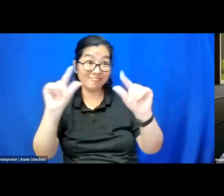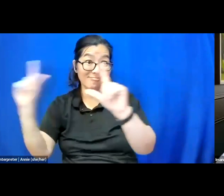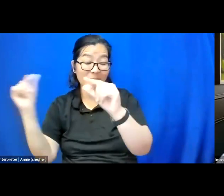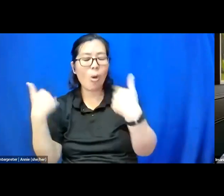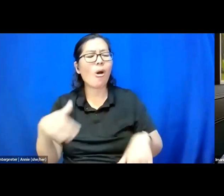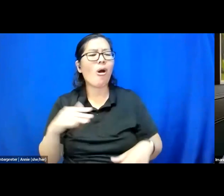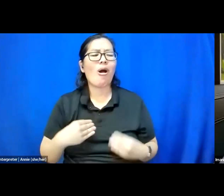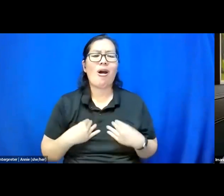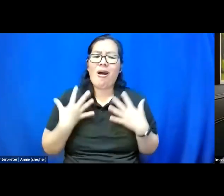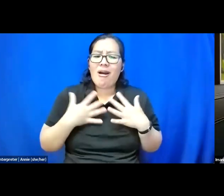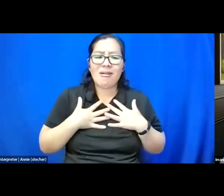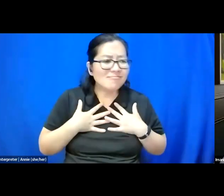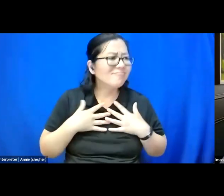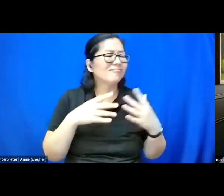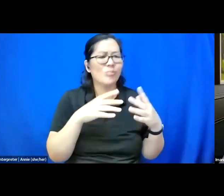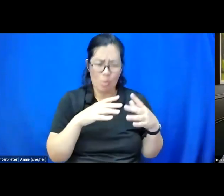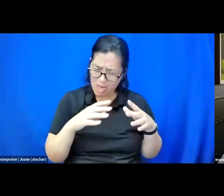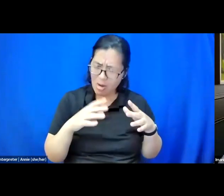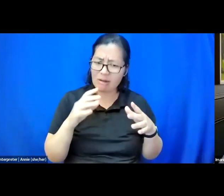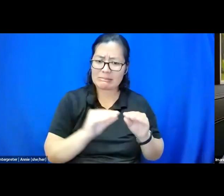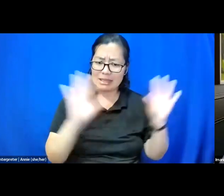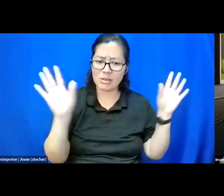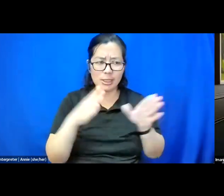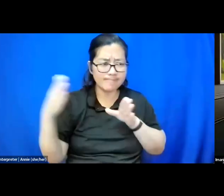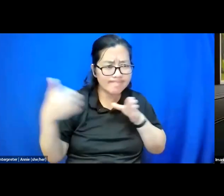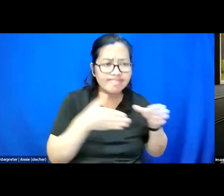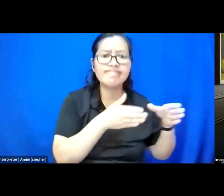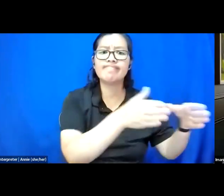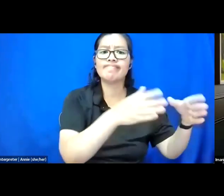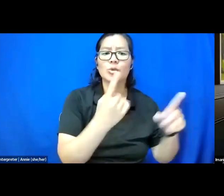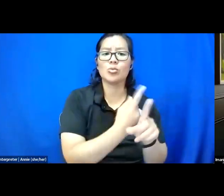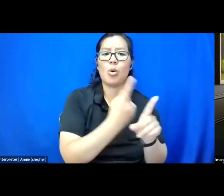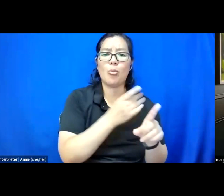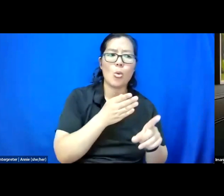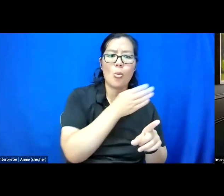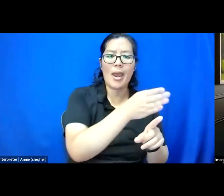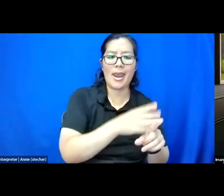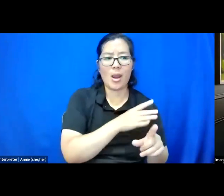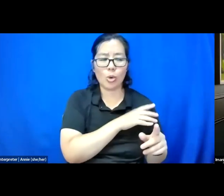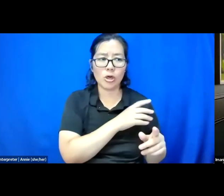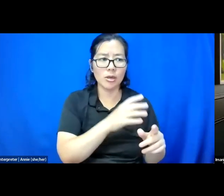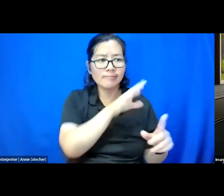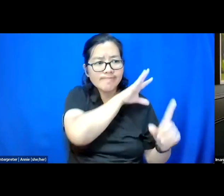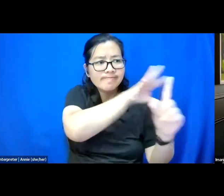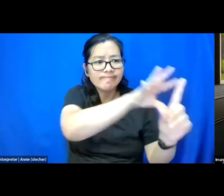in the right direction and putting microphones to the voices